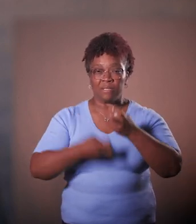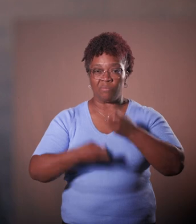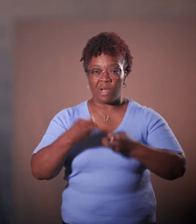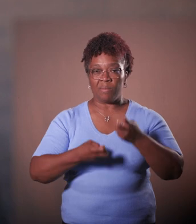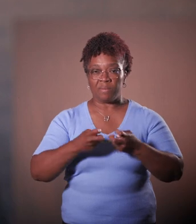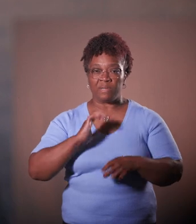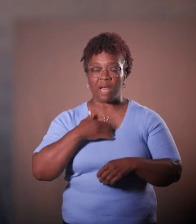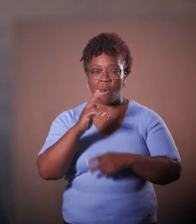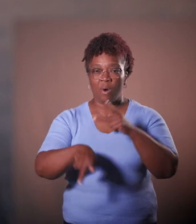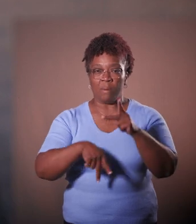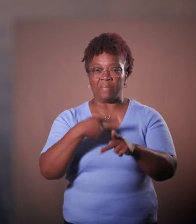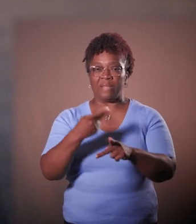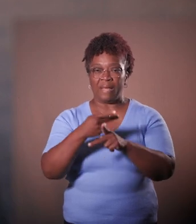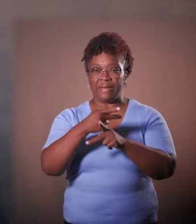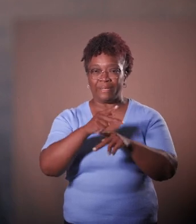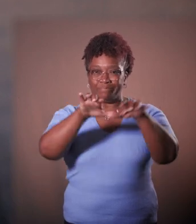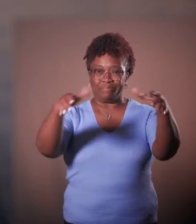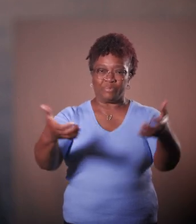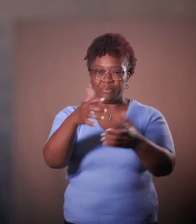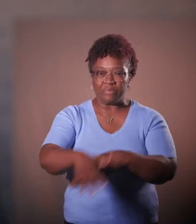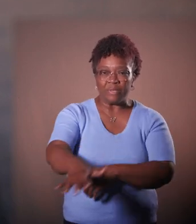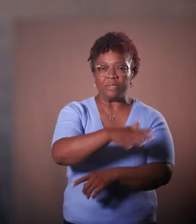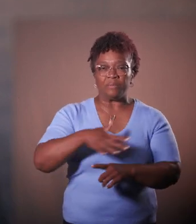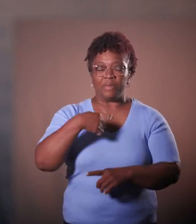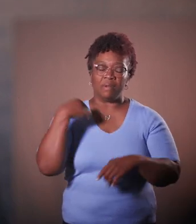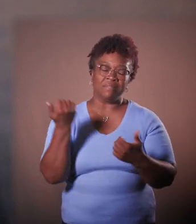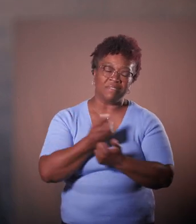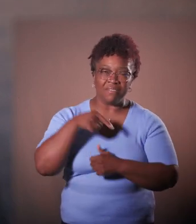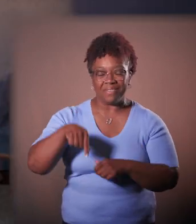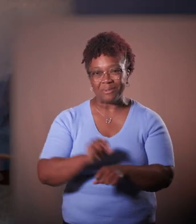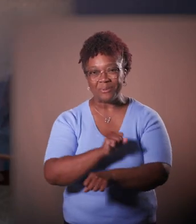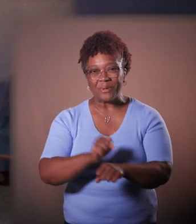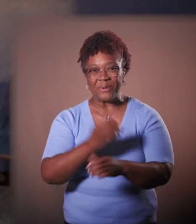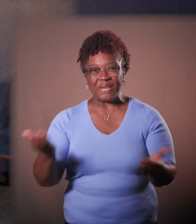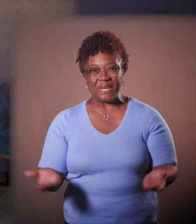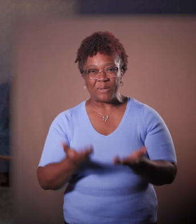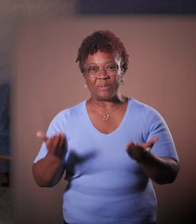And this is why I love doing this work at the University of Michigan. I'd like to leave you with